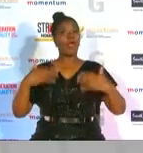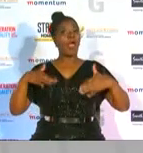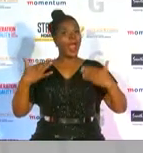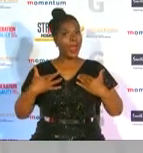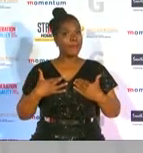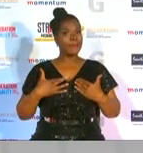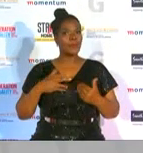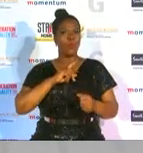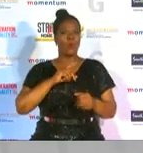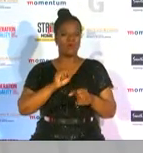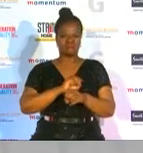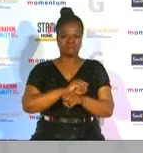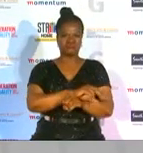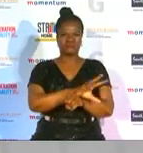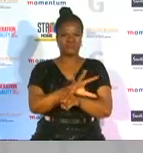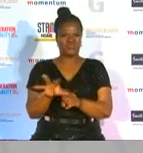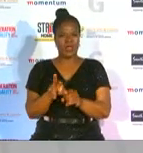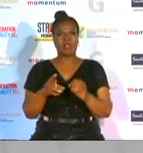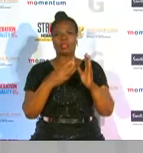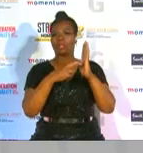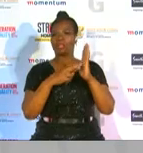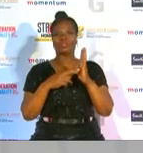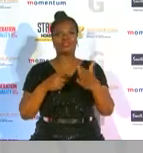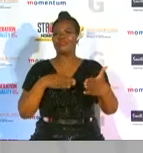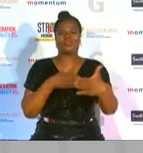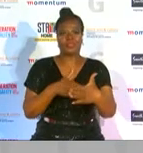the pandemic restrictions to stop us from coming together to